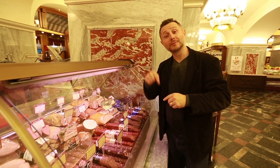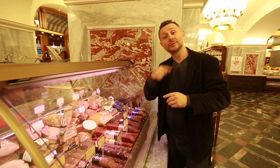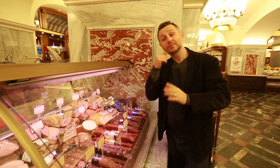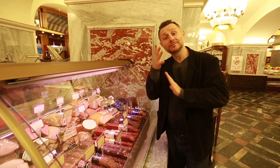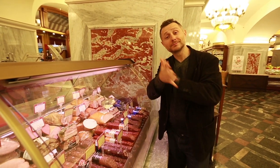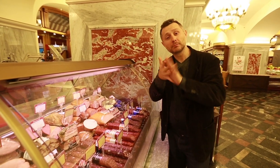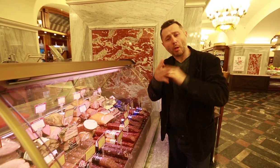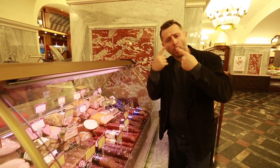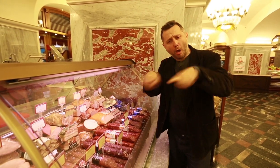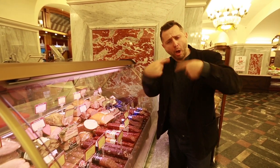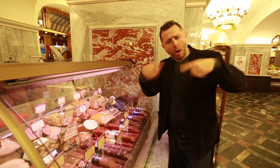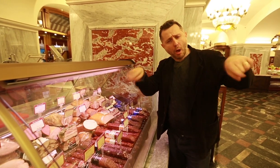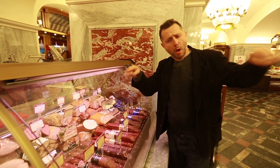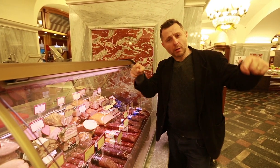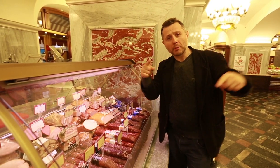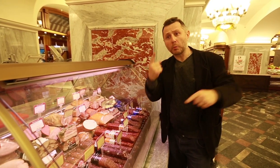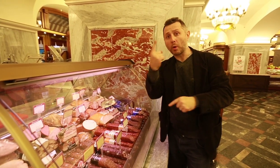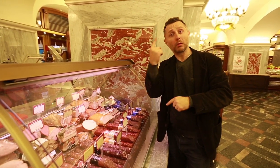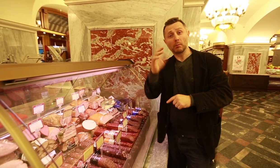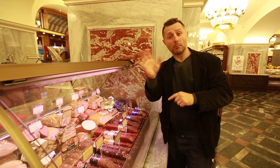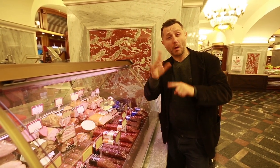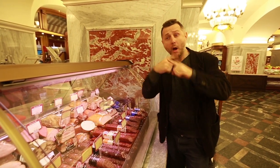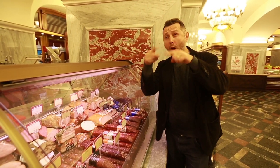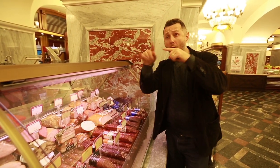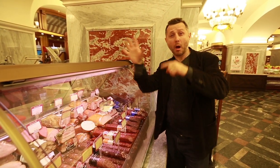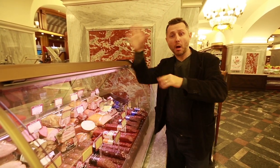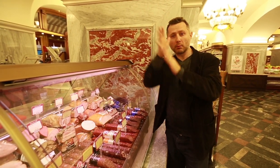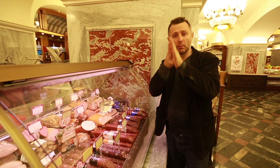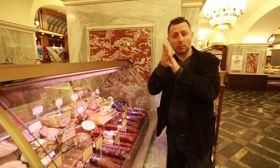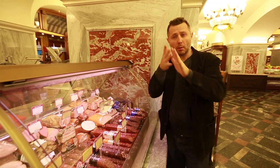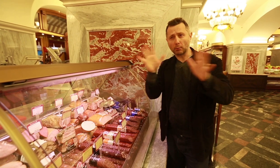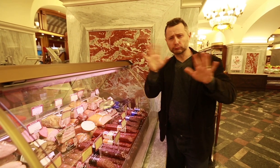at night. They are so popular that Deaf